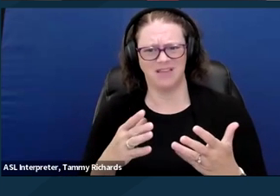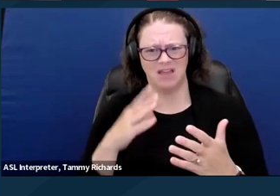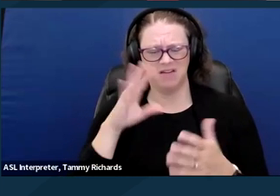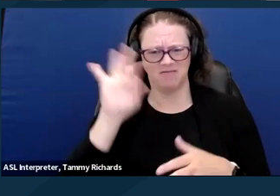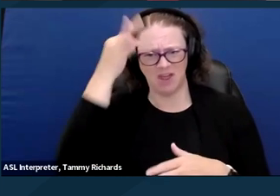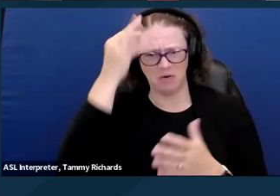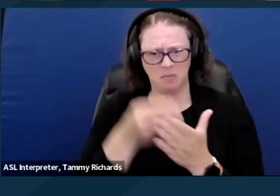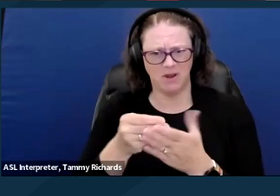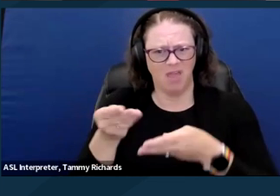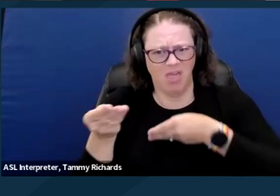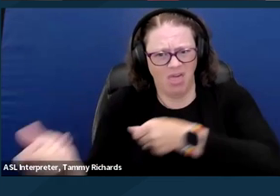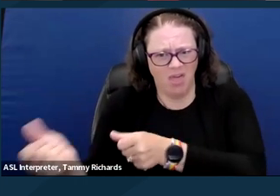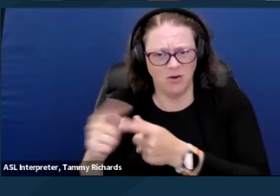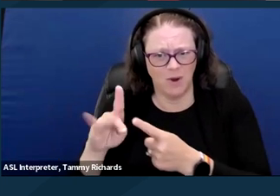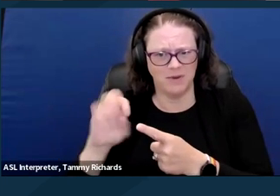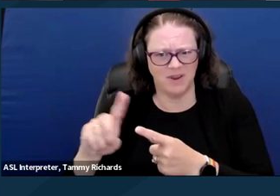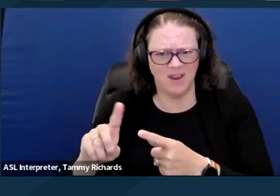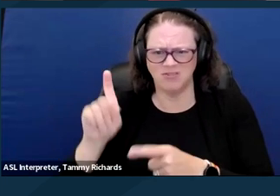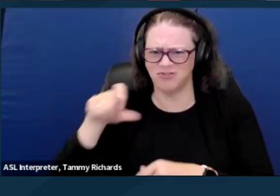is that it's inconsistent with federal civil rights laws,